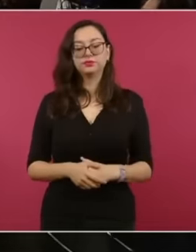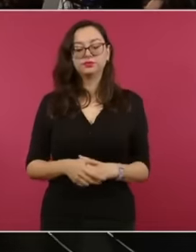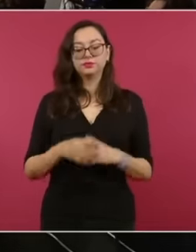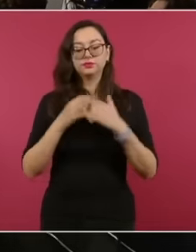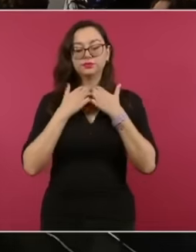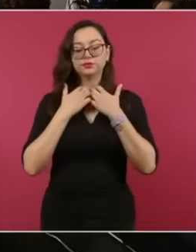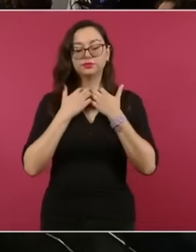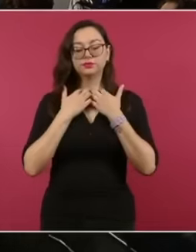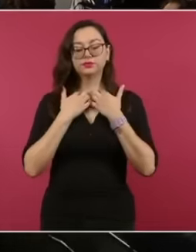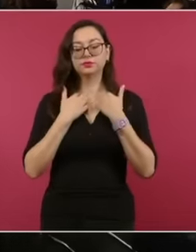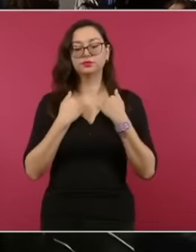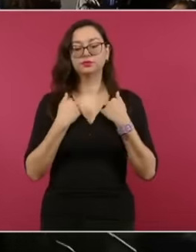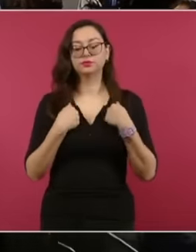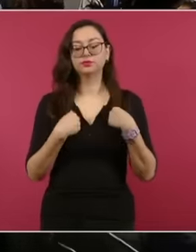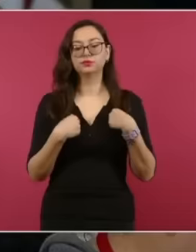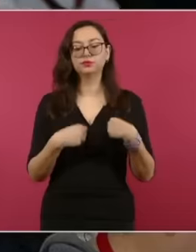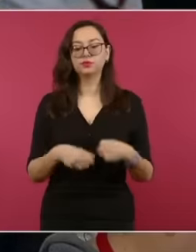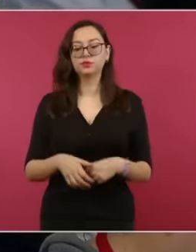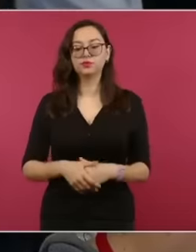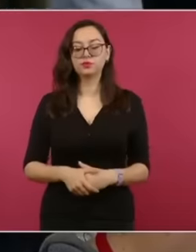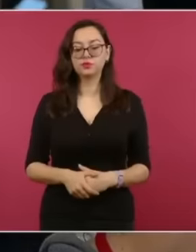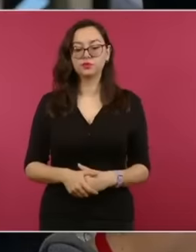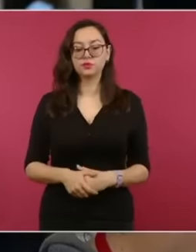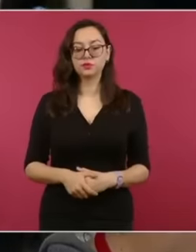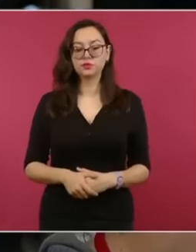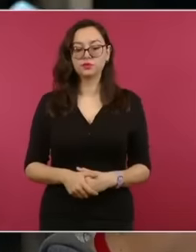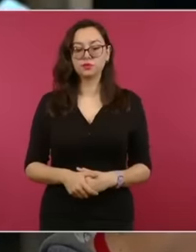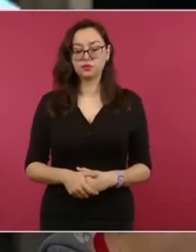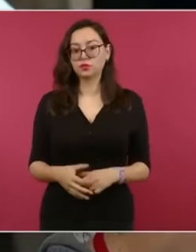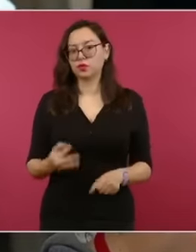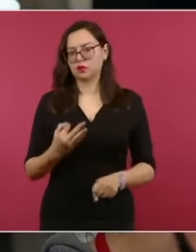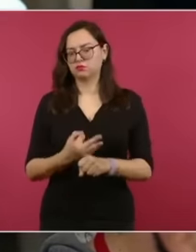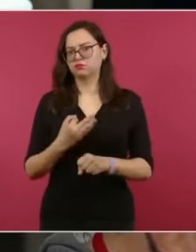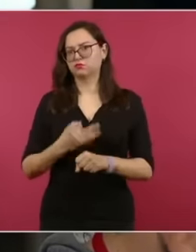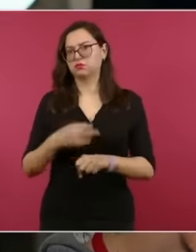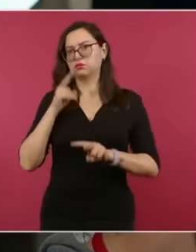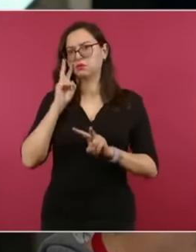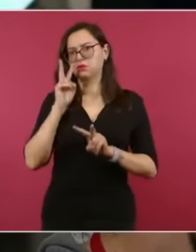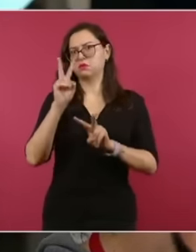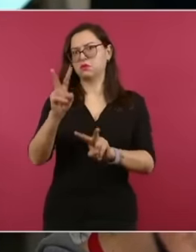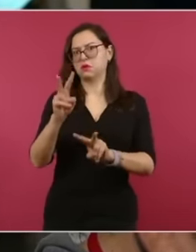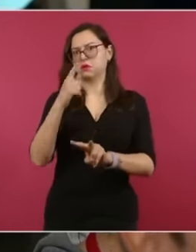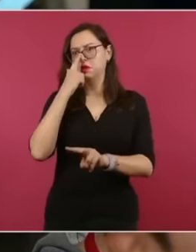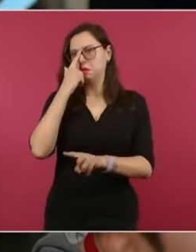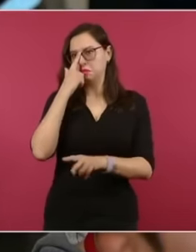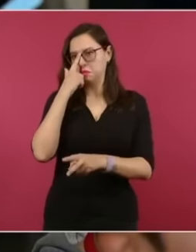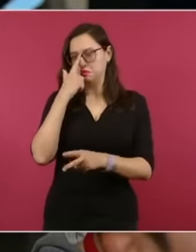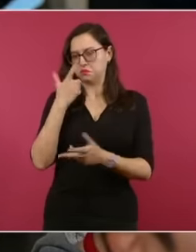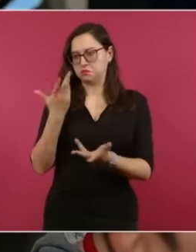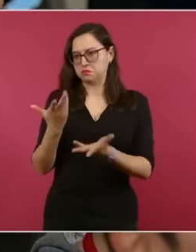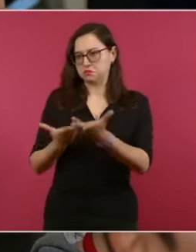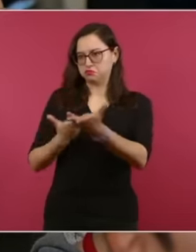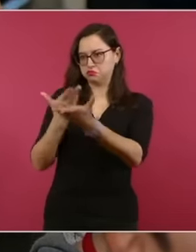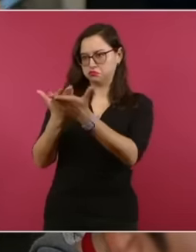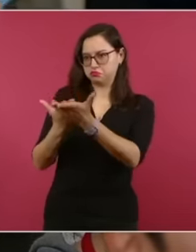after precisely this series of requests that are being made to the United Nations Council